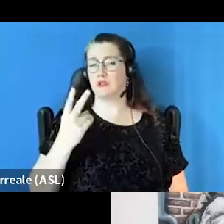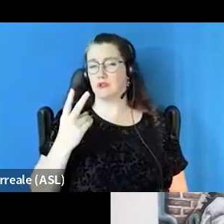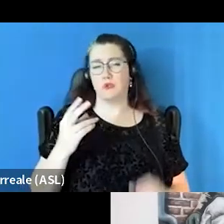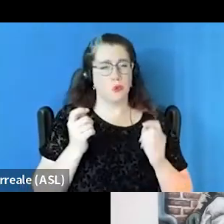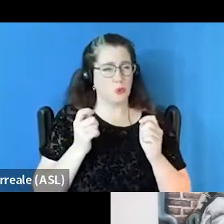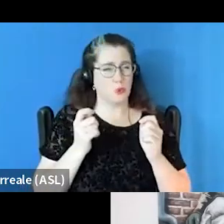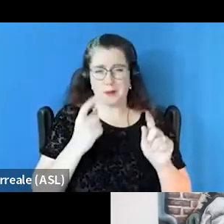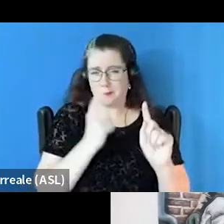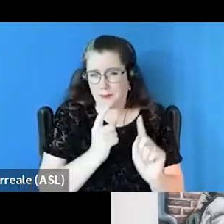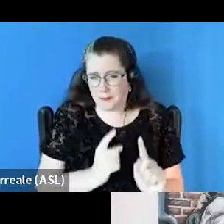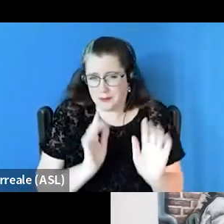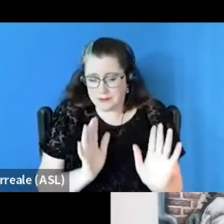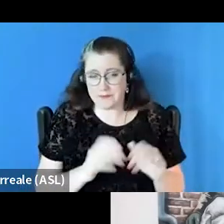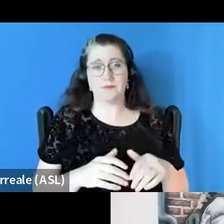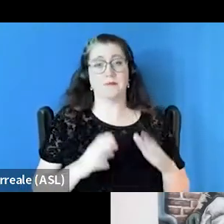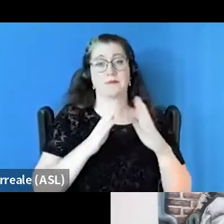are Housing First works.